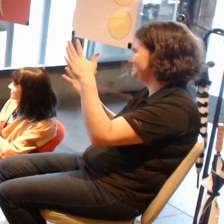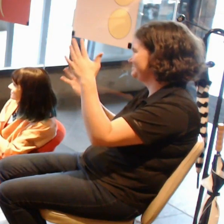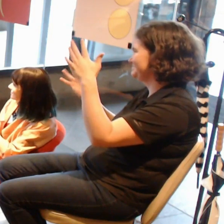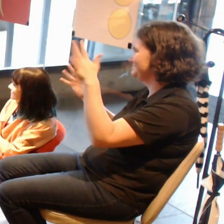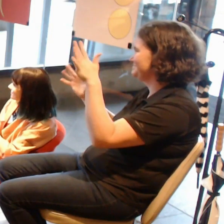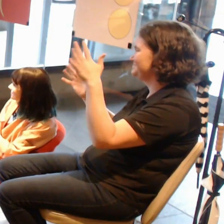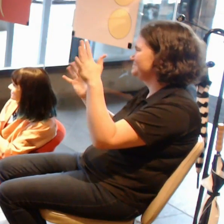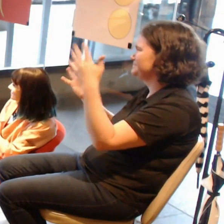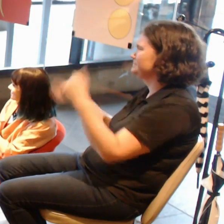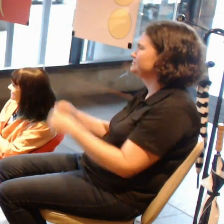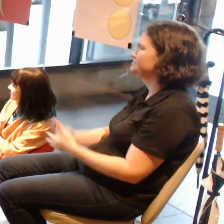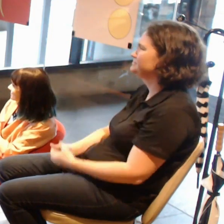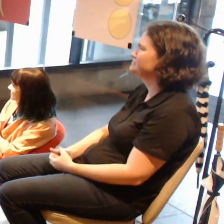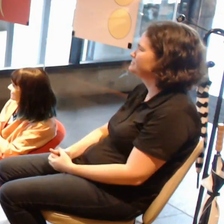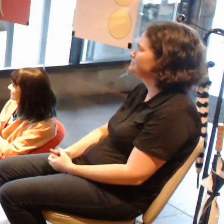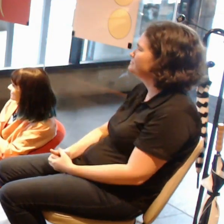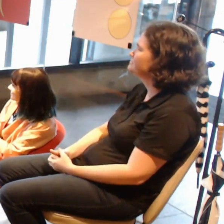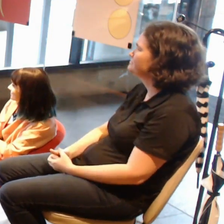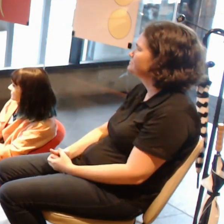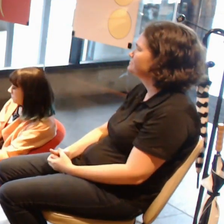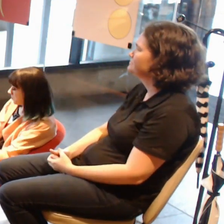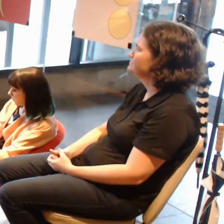And one more round for the whole panel.